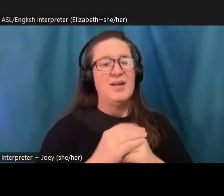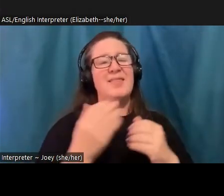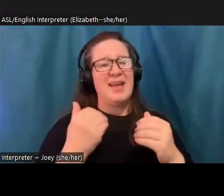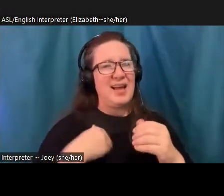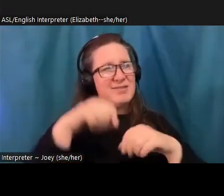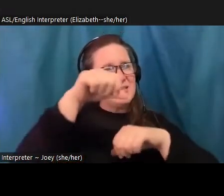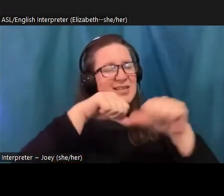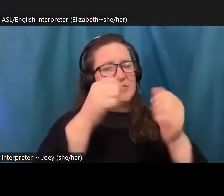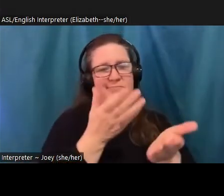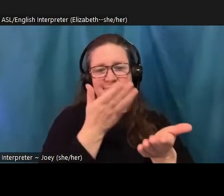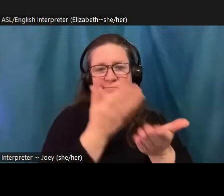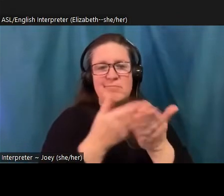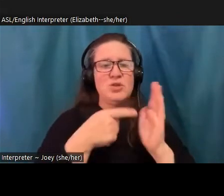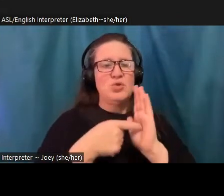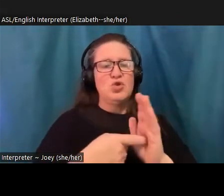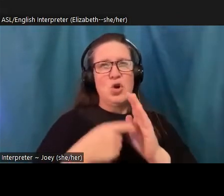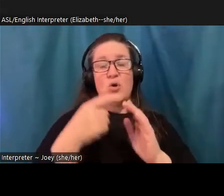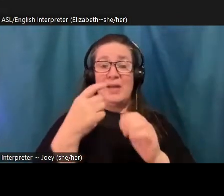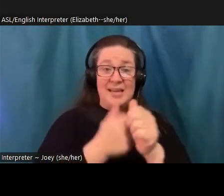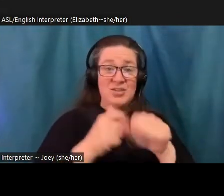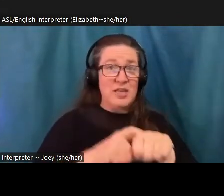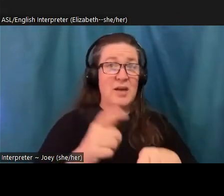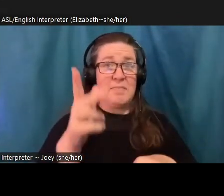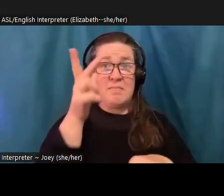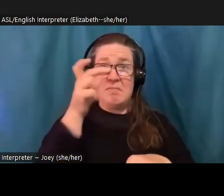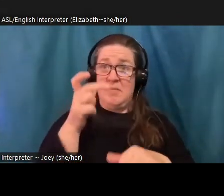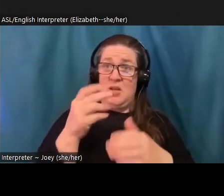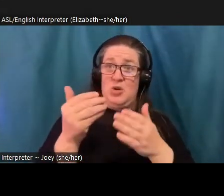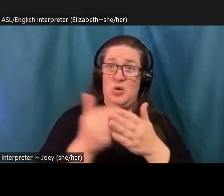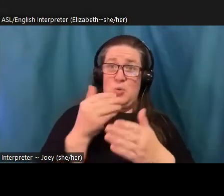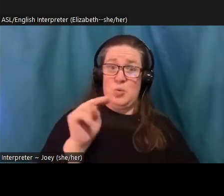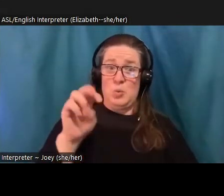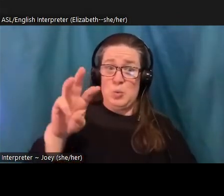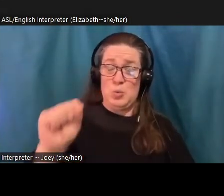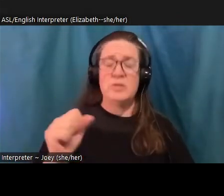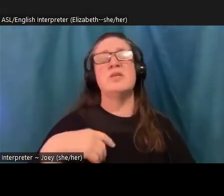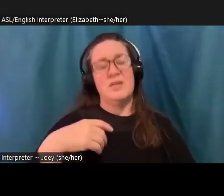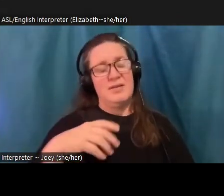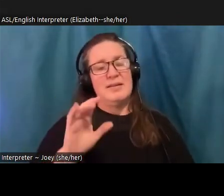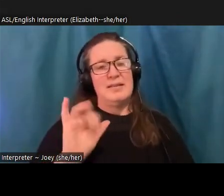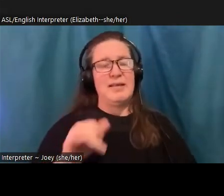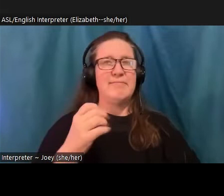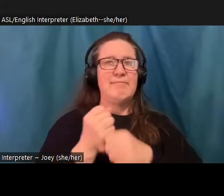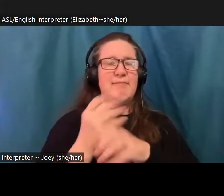they get the latest update on what's going on. But the cumulative effect is, it creates a perception that we are already